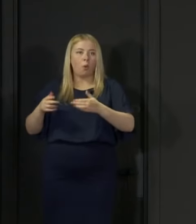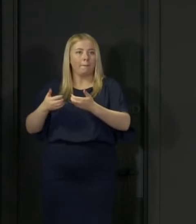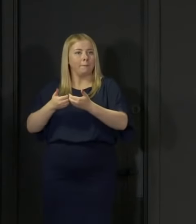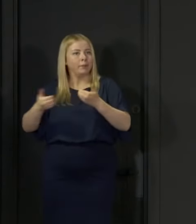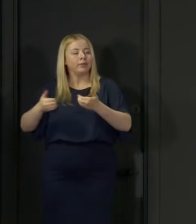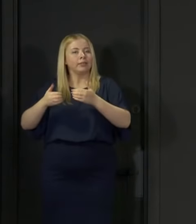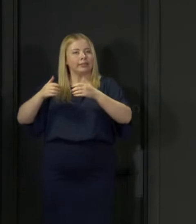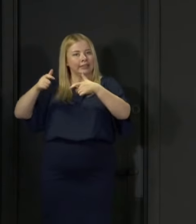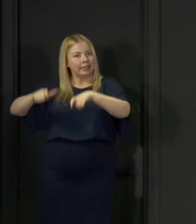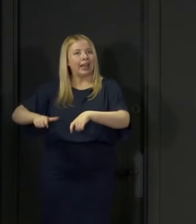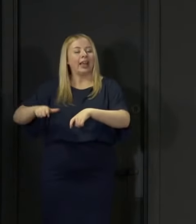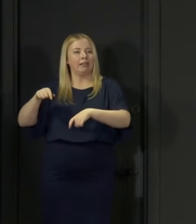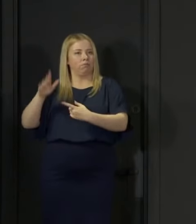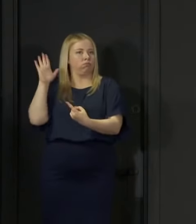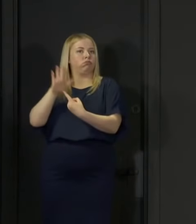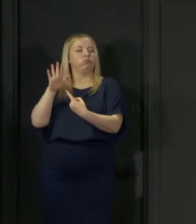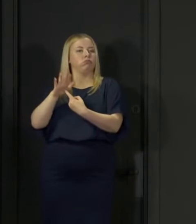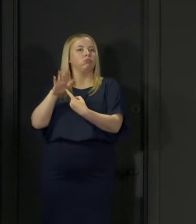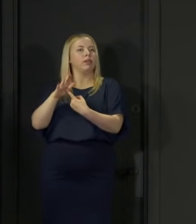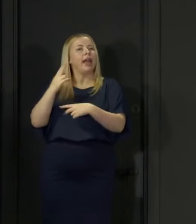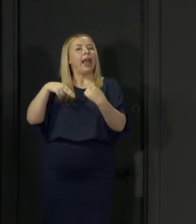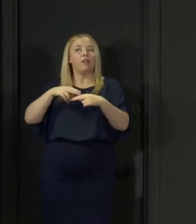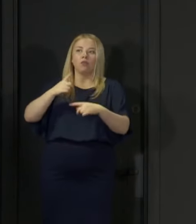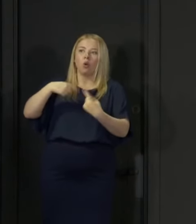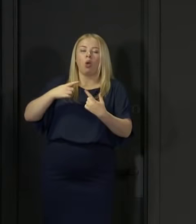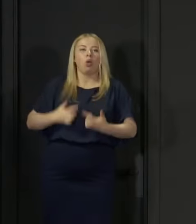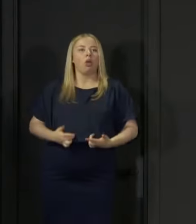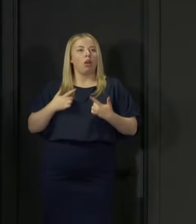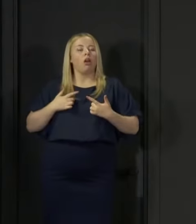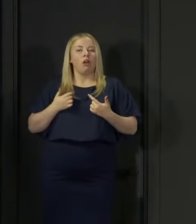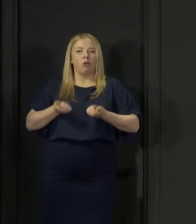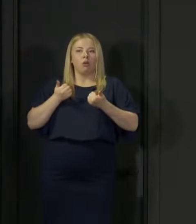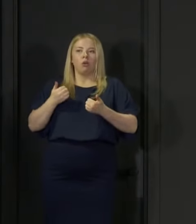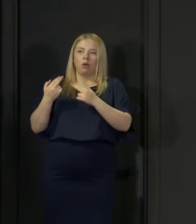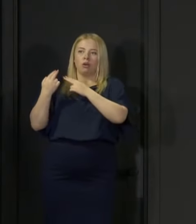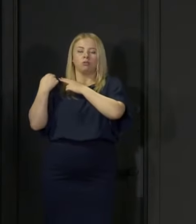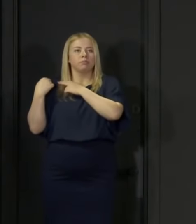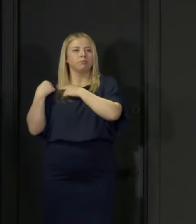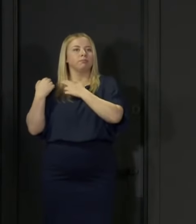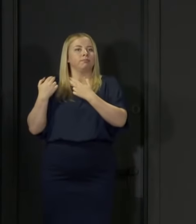If we do all comply we can help to contain these kinds of incidents when they do occur